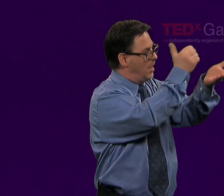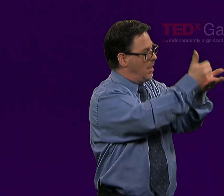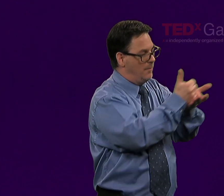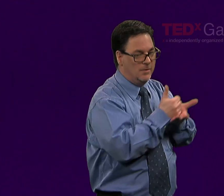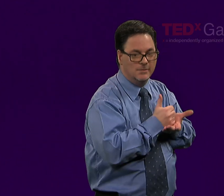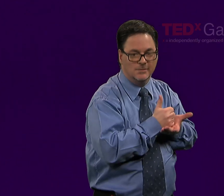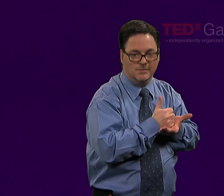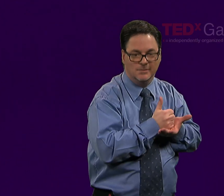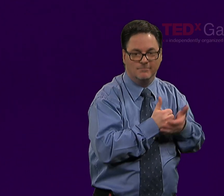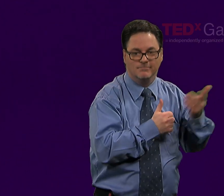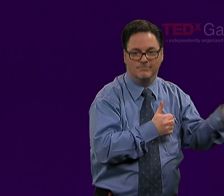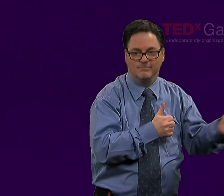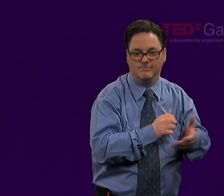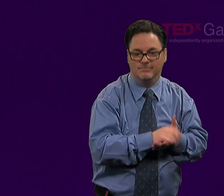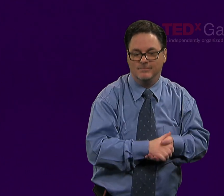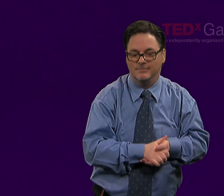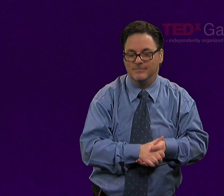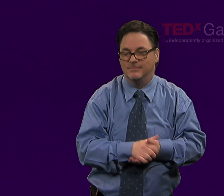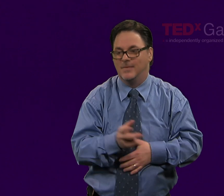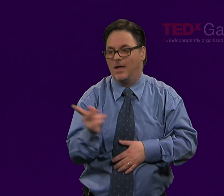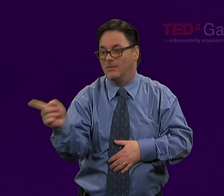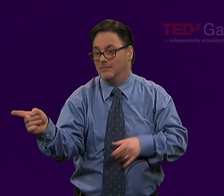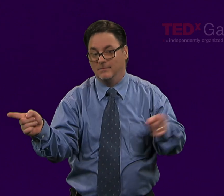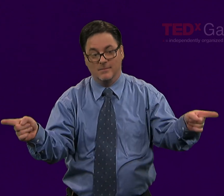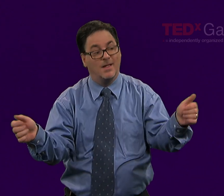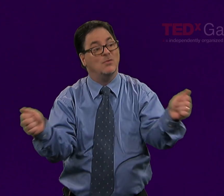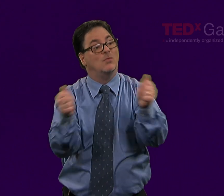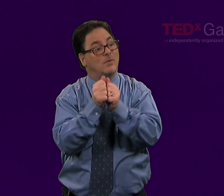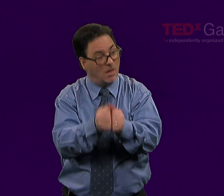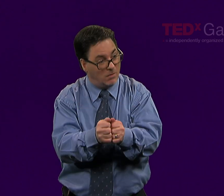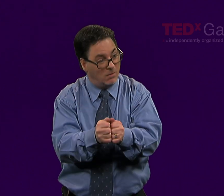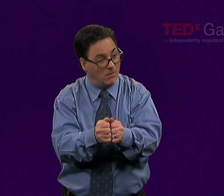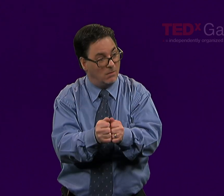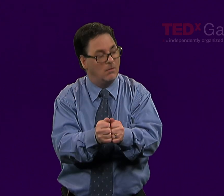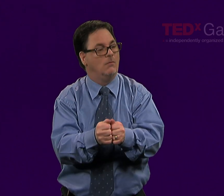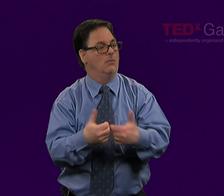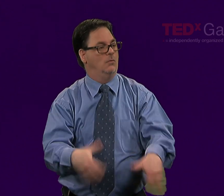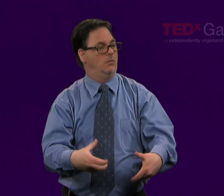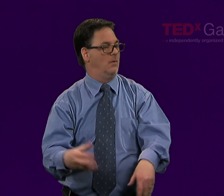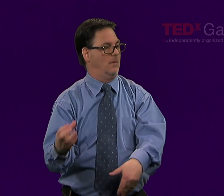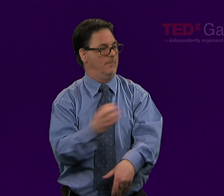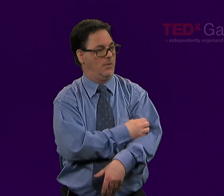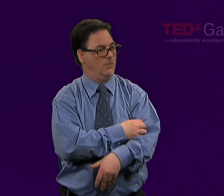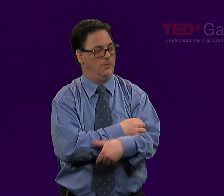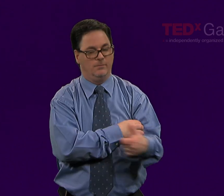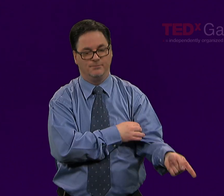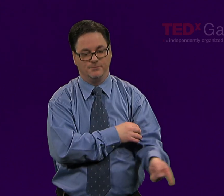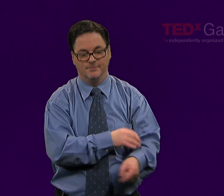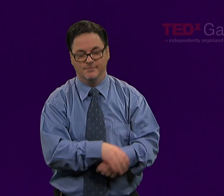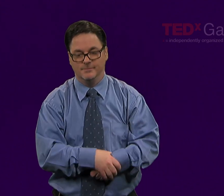Metacognition helps us. The marriage of the two can have a profound impact.